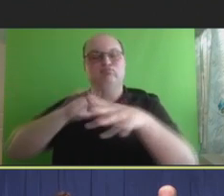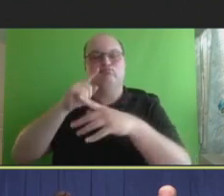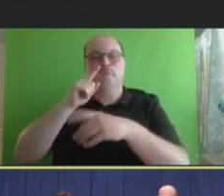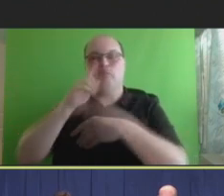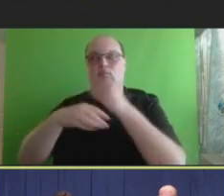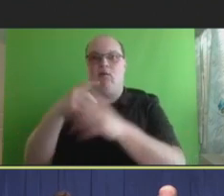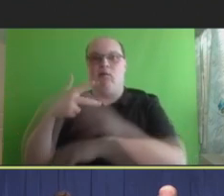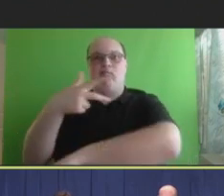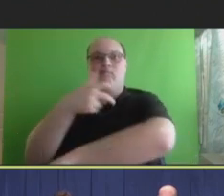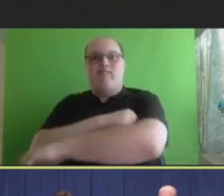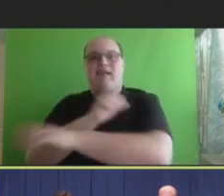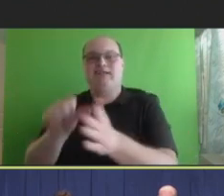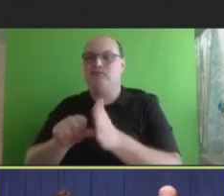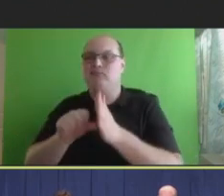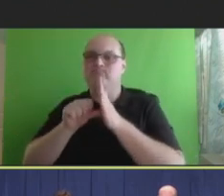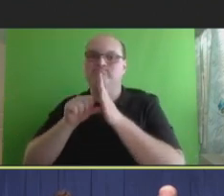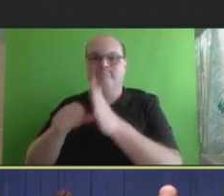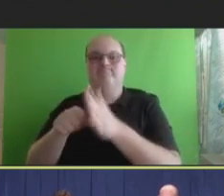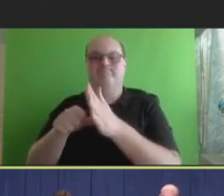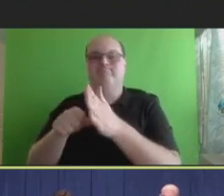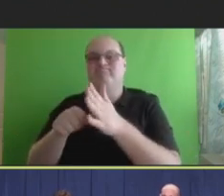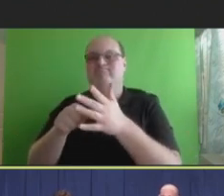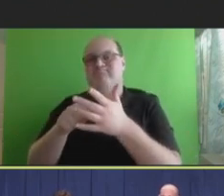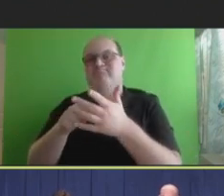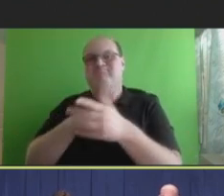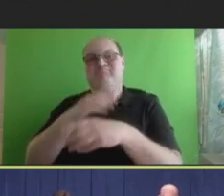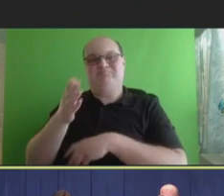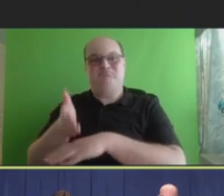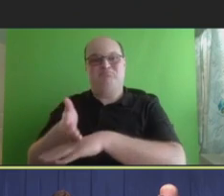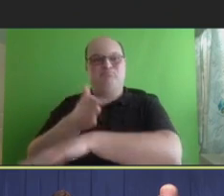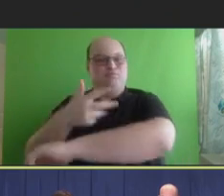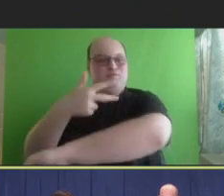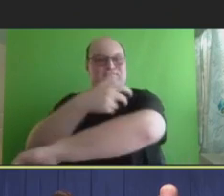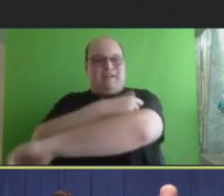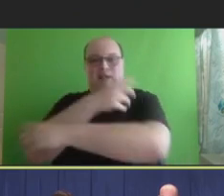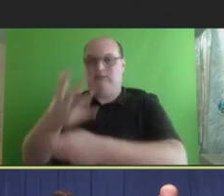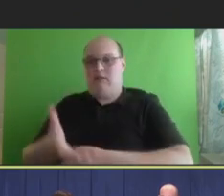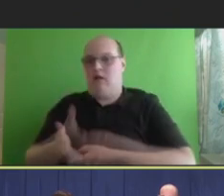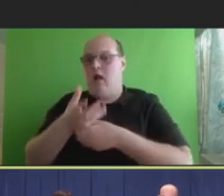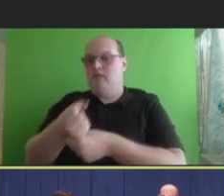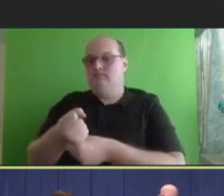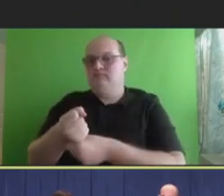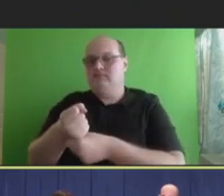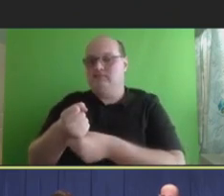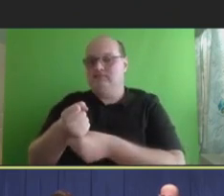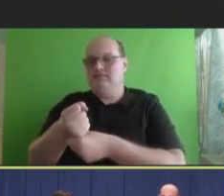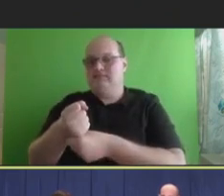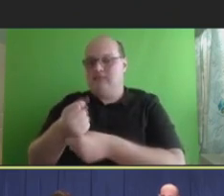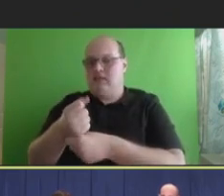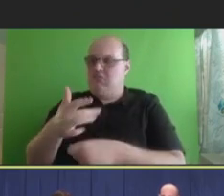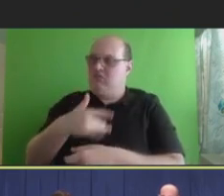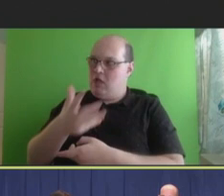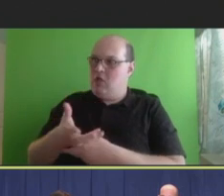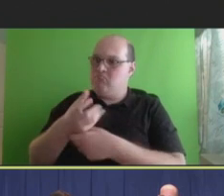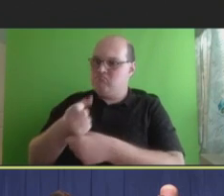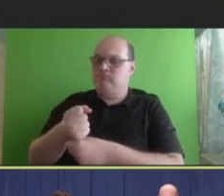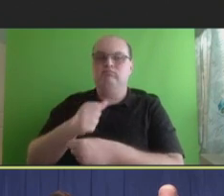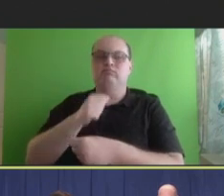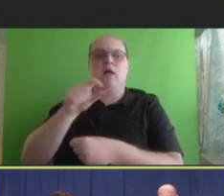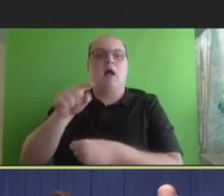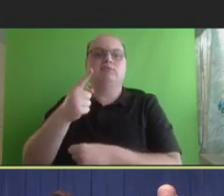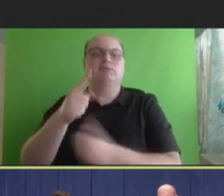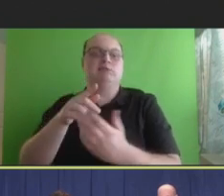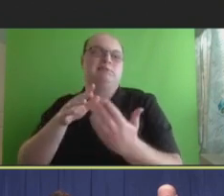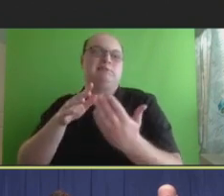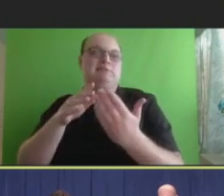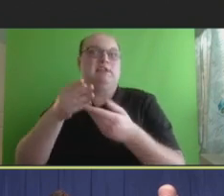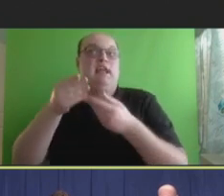emphasize improving vaccine confidence. Not addressing vaccine misinformation or hesitancy.